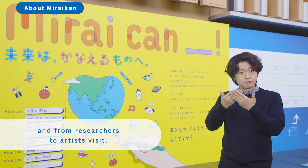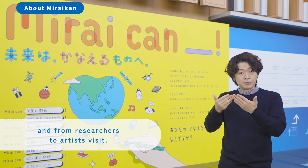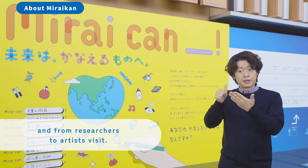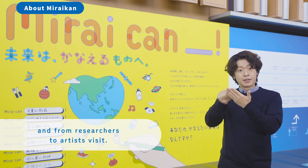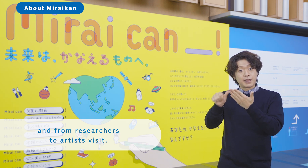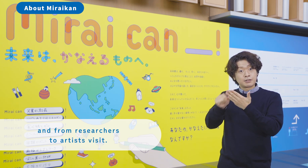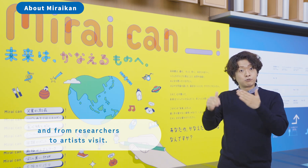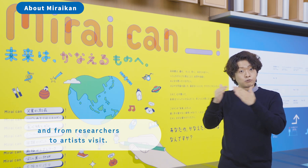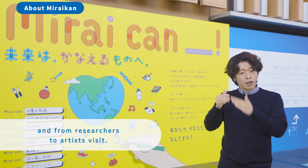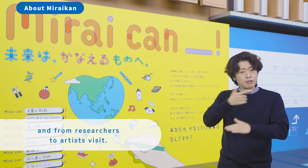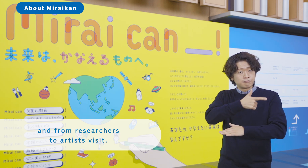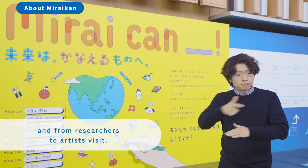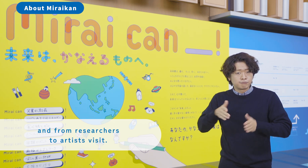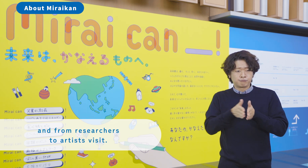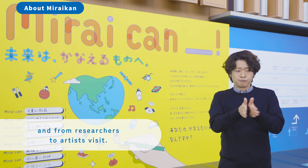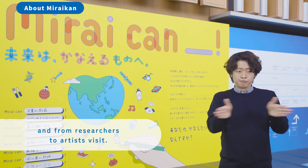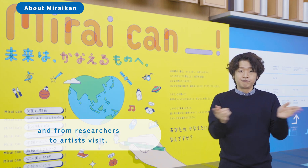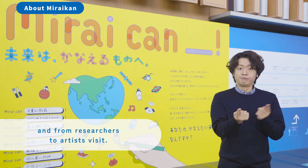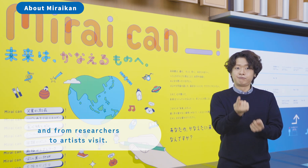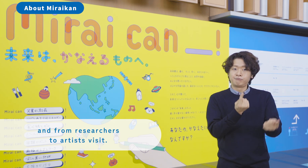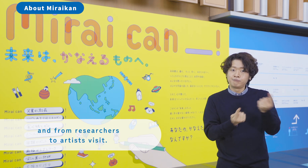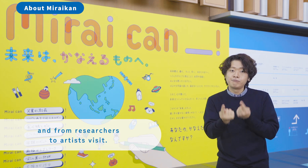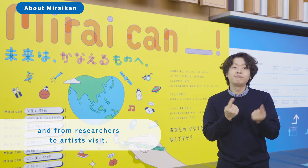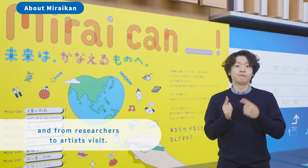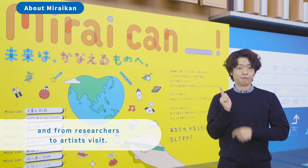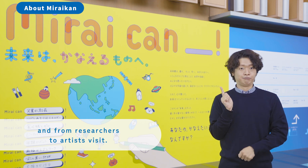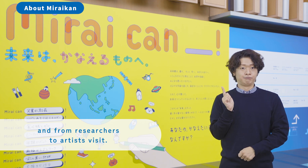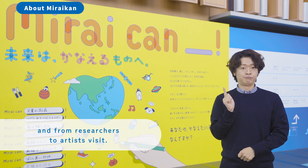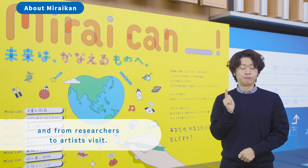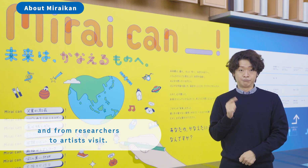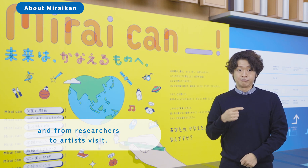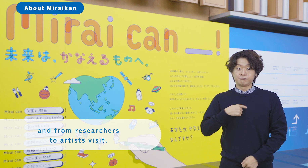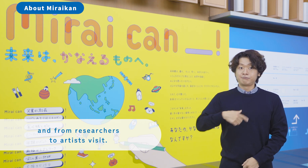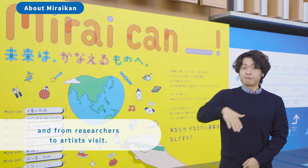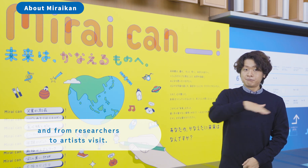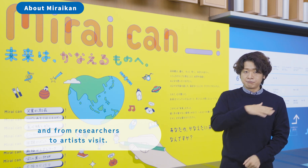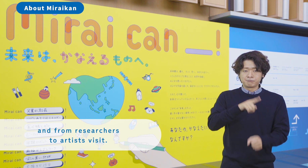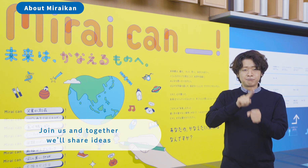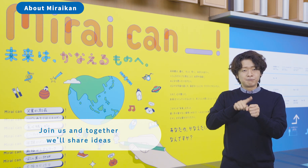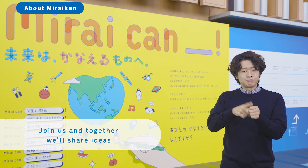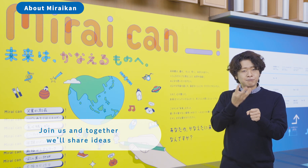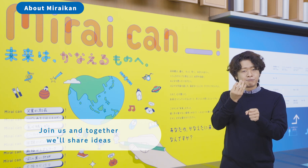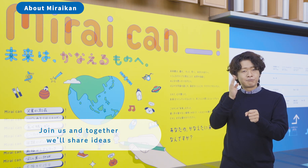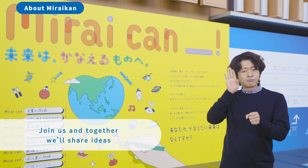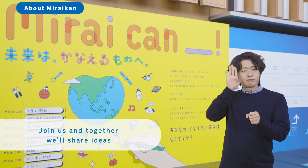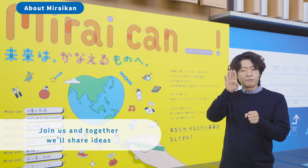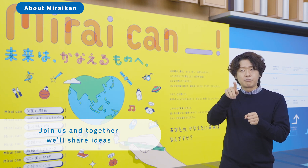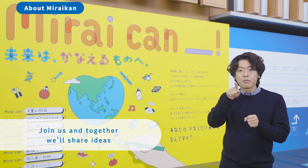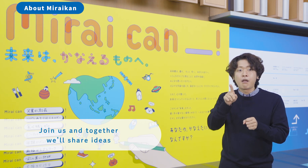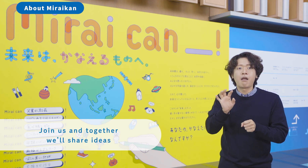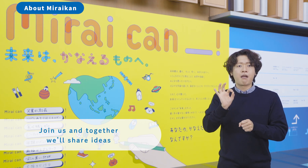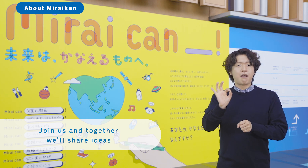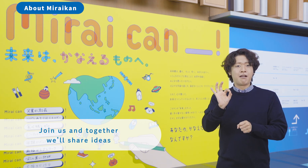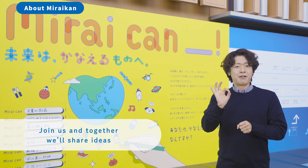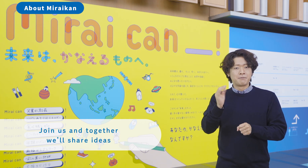and from researchers to artists visit. Join us and together we’ll share ideas